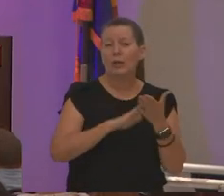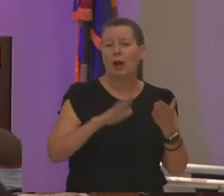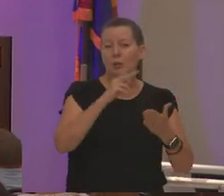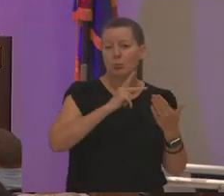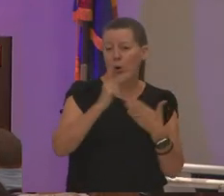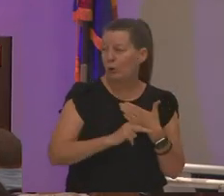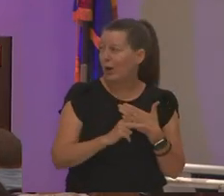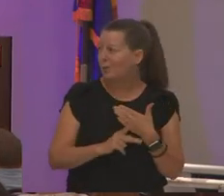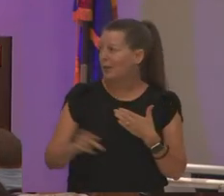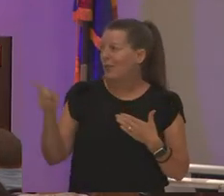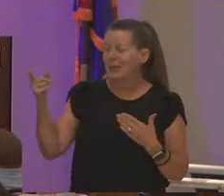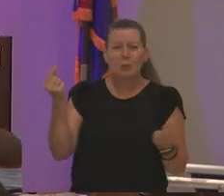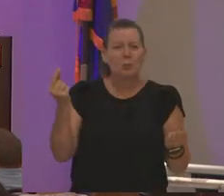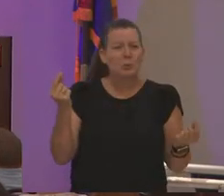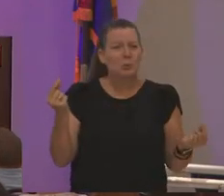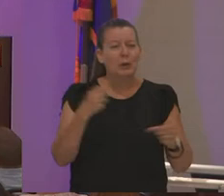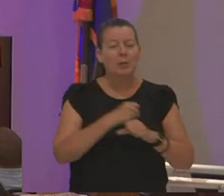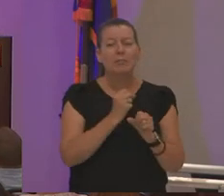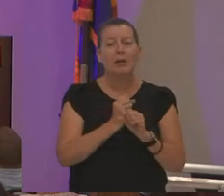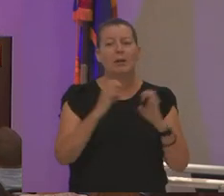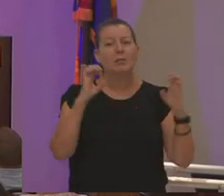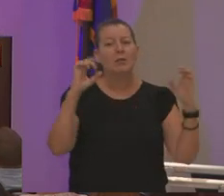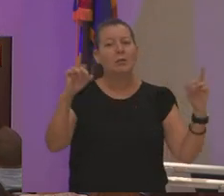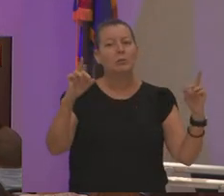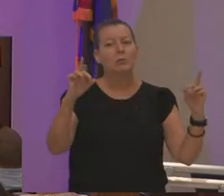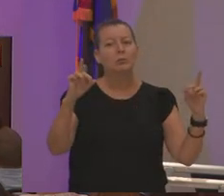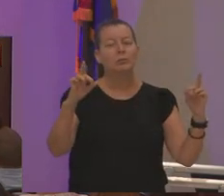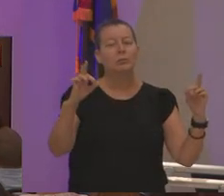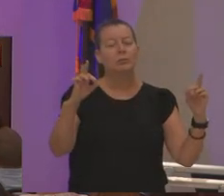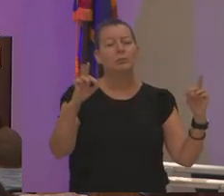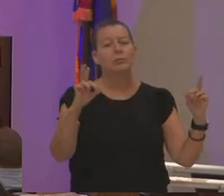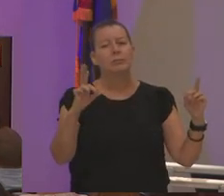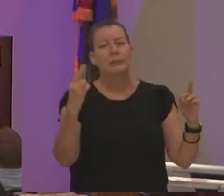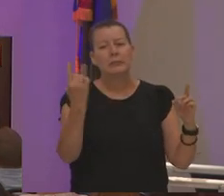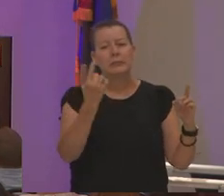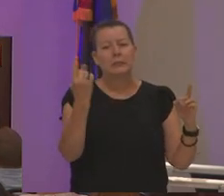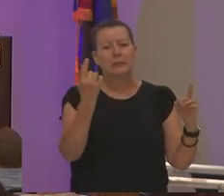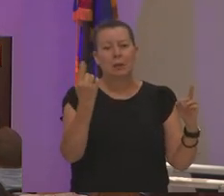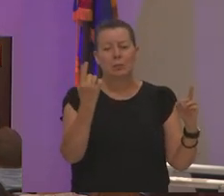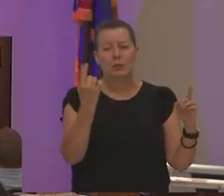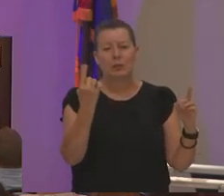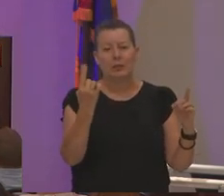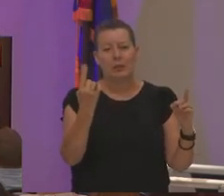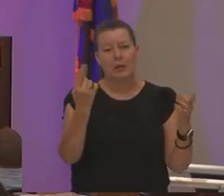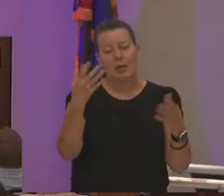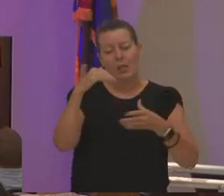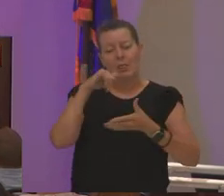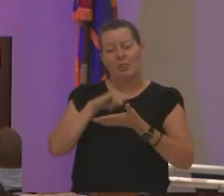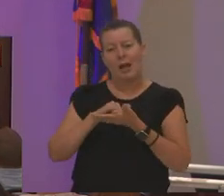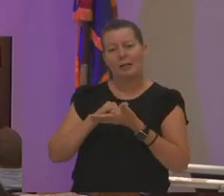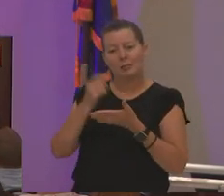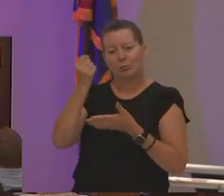is this doing this is making education something that is spoken in all homes when i did my doctoral